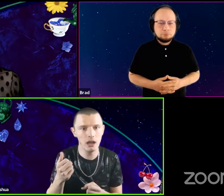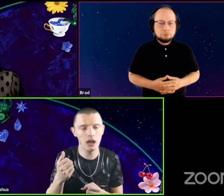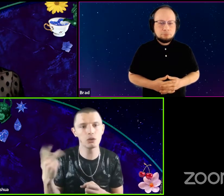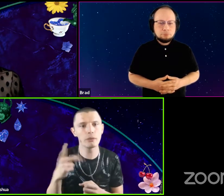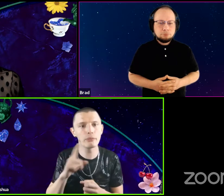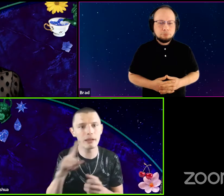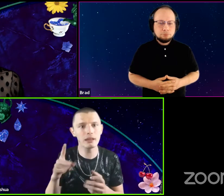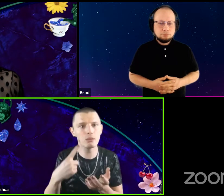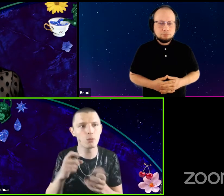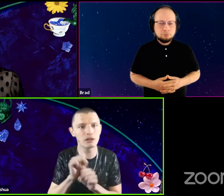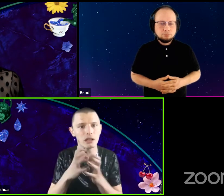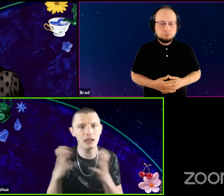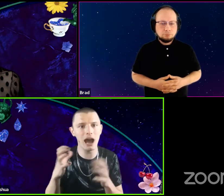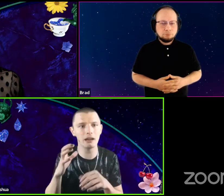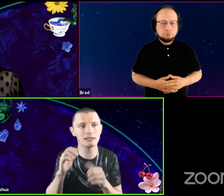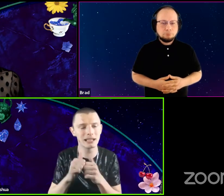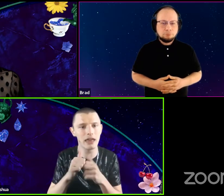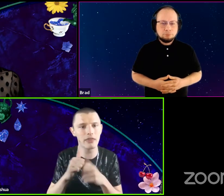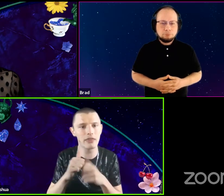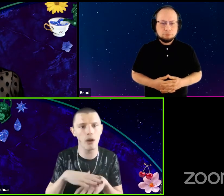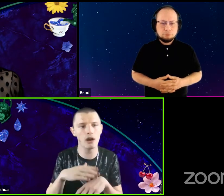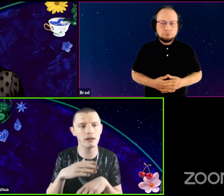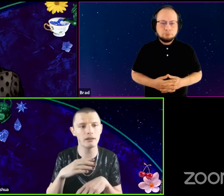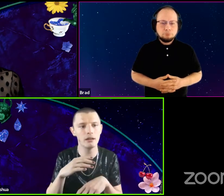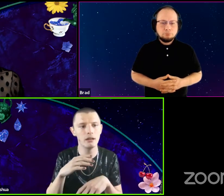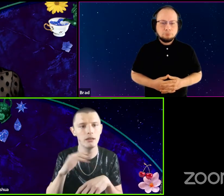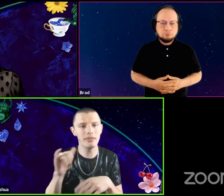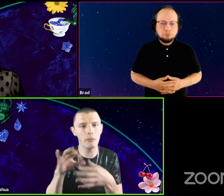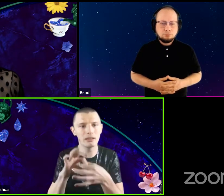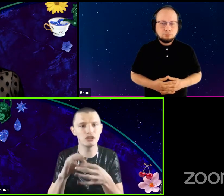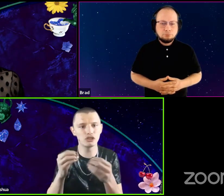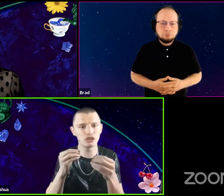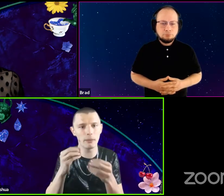And so we really worked a lot together on that relationship